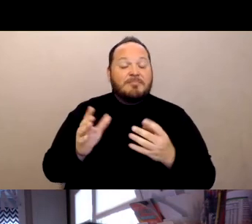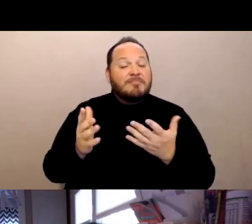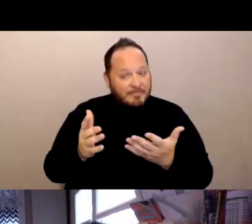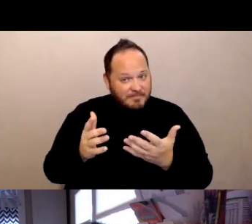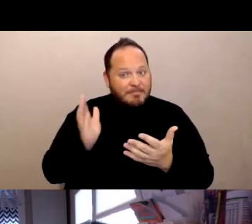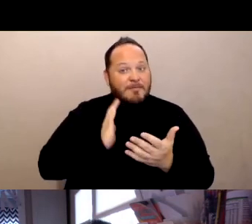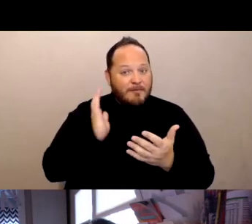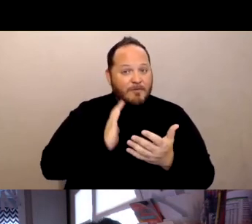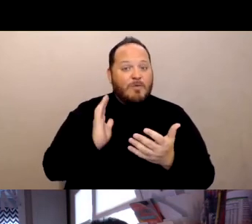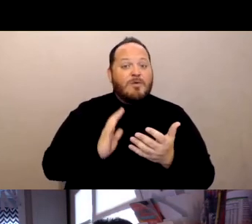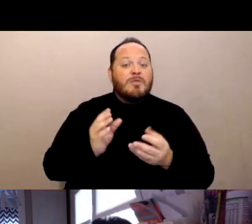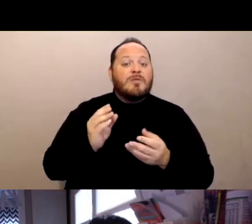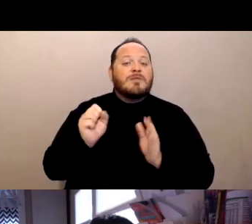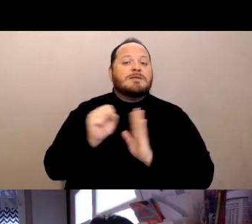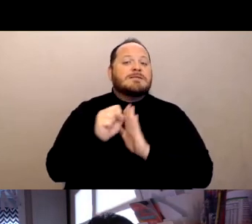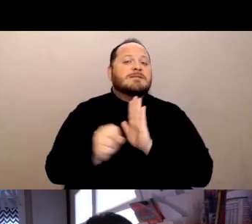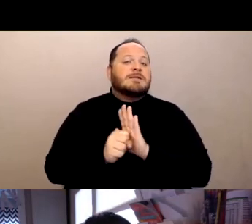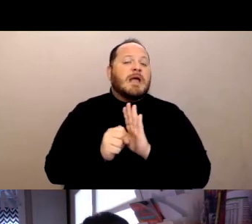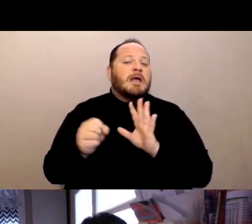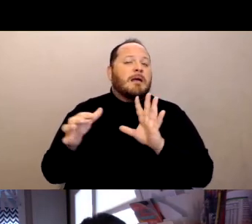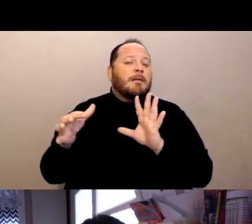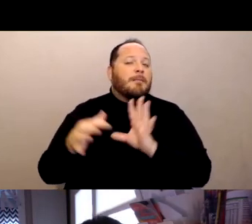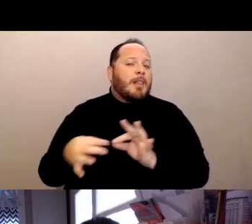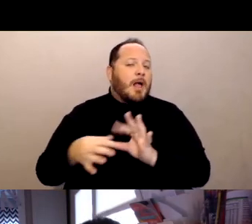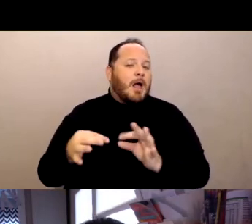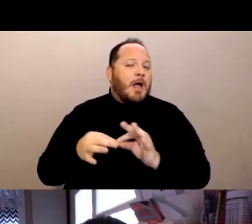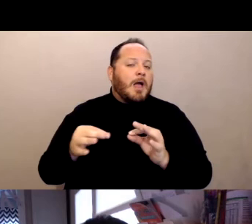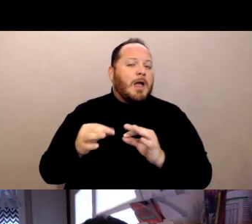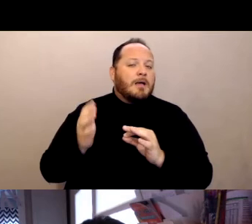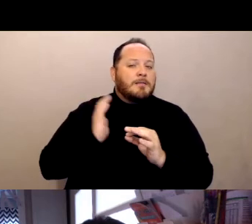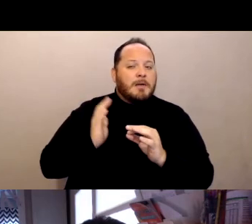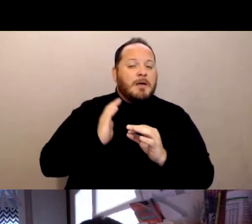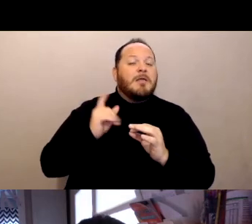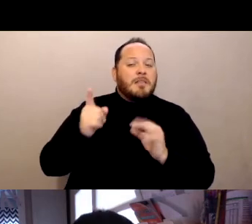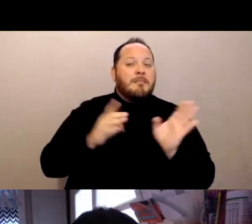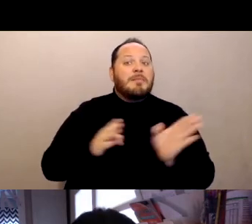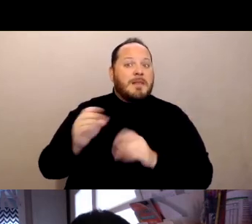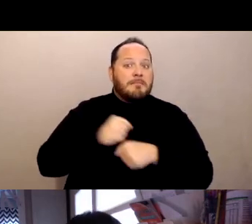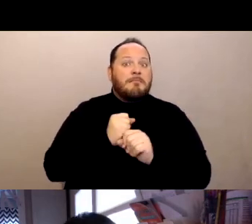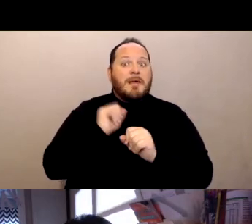the state was implying in respect in December, that they were going to put that data out and make it available to the public.